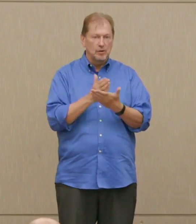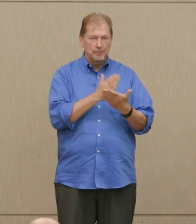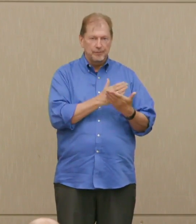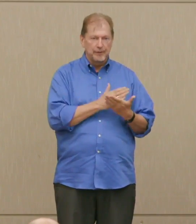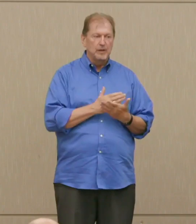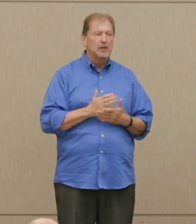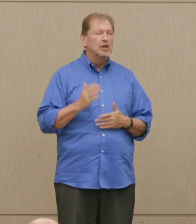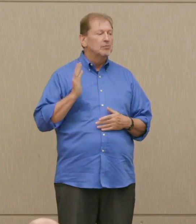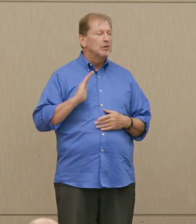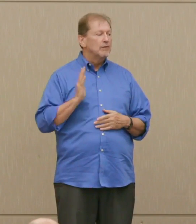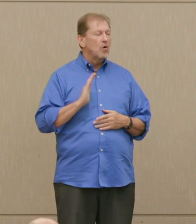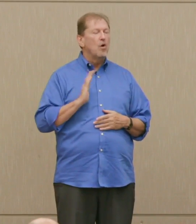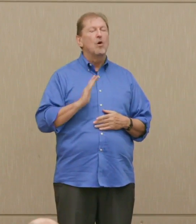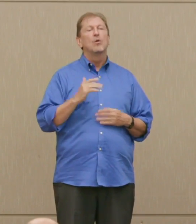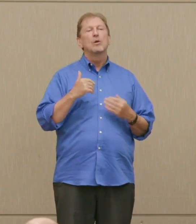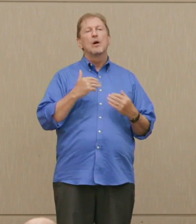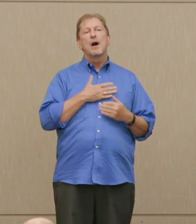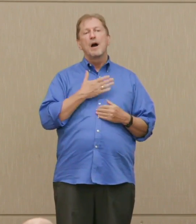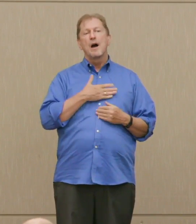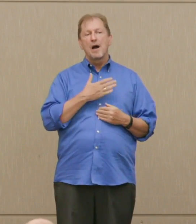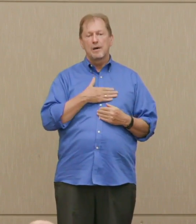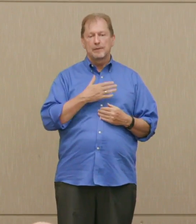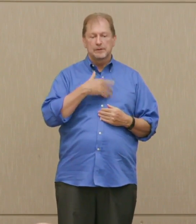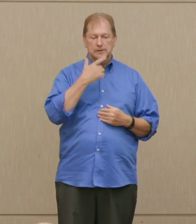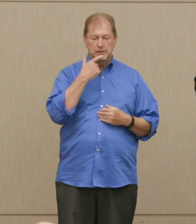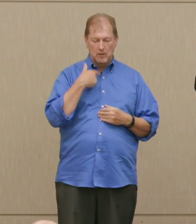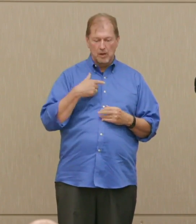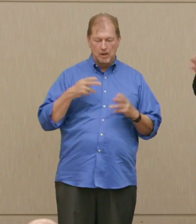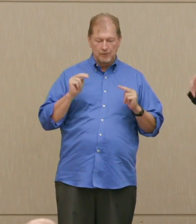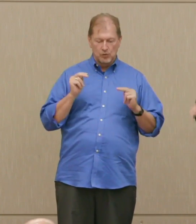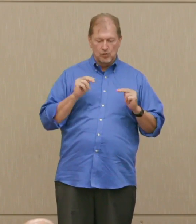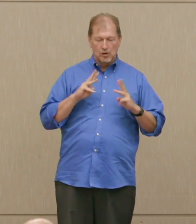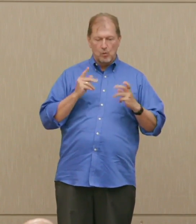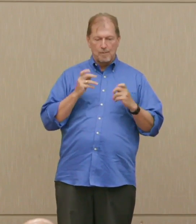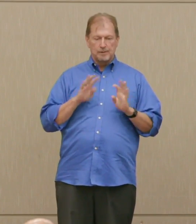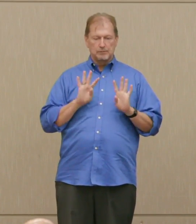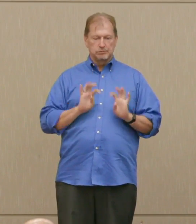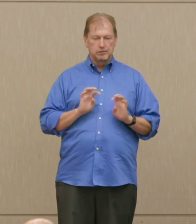They wanted to keep Berlin, but did they really face what the alternatives were there?